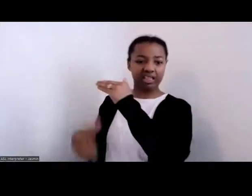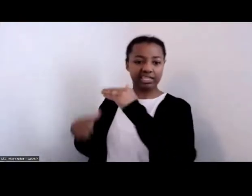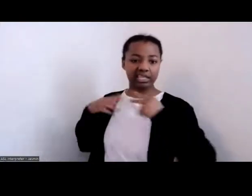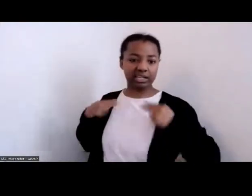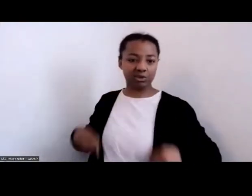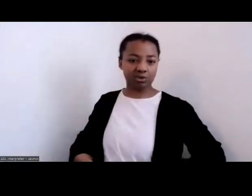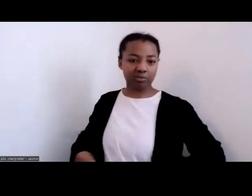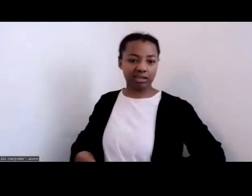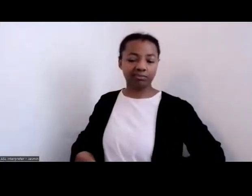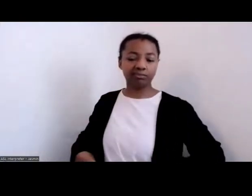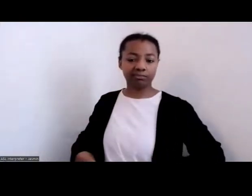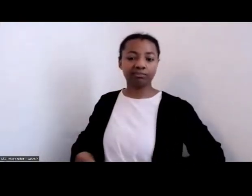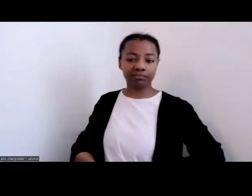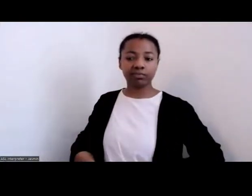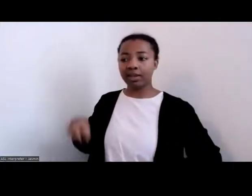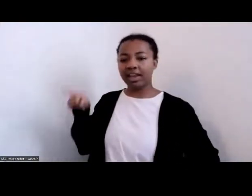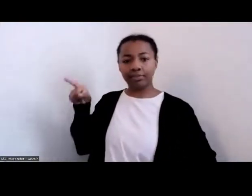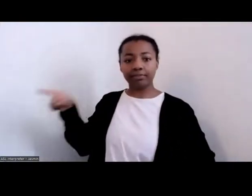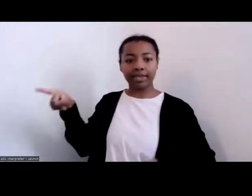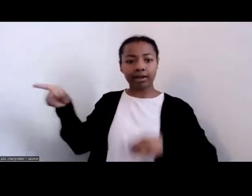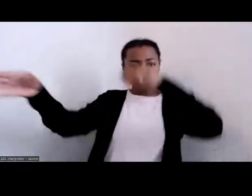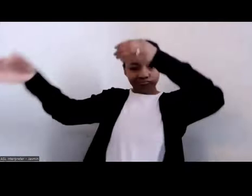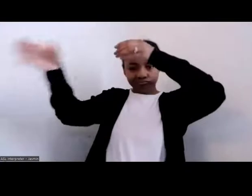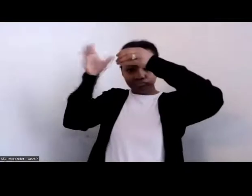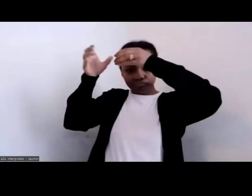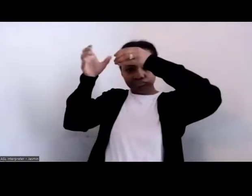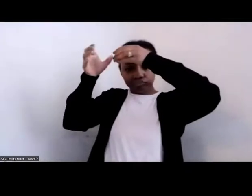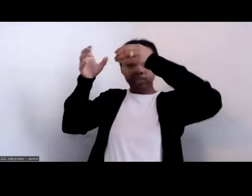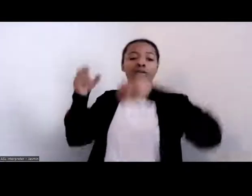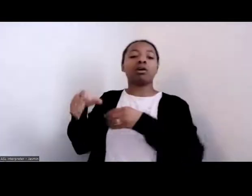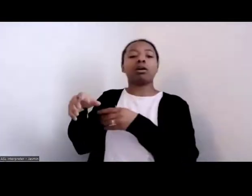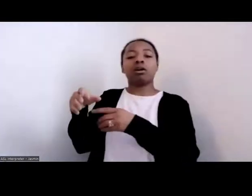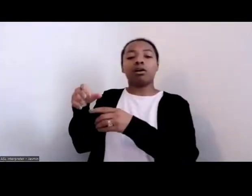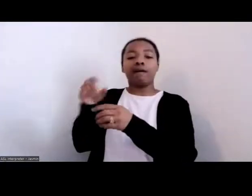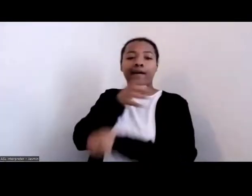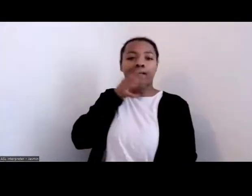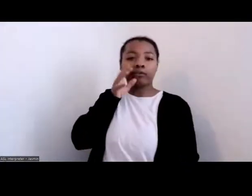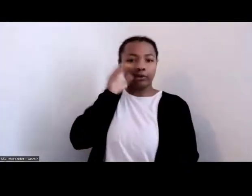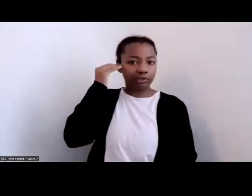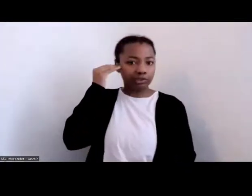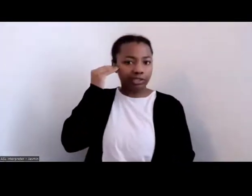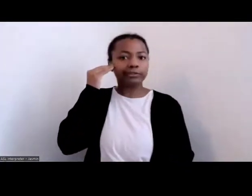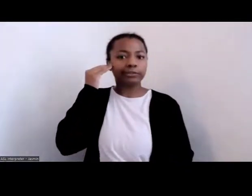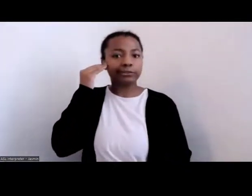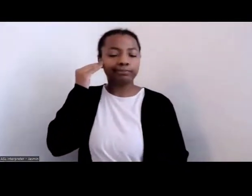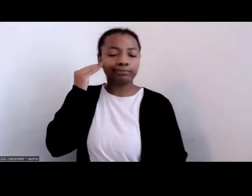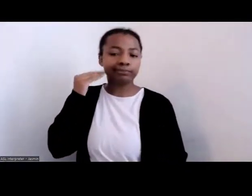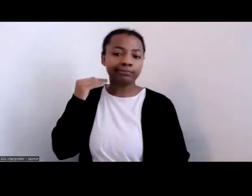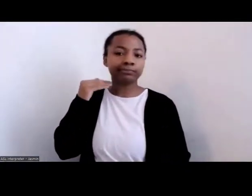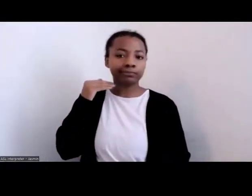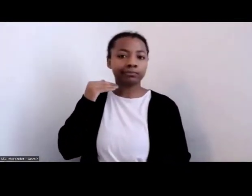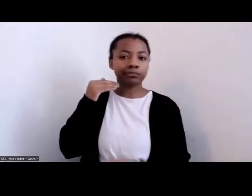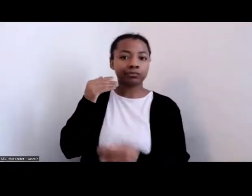knowledges that they had prior to coming not only to the Americas, but also to the Caribbean.